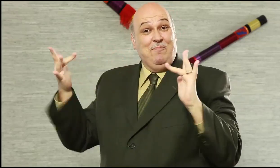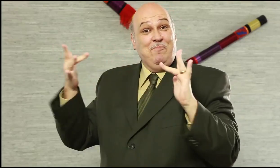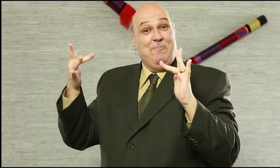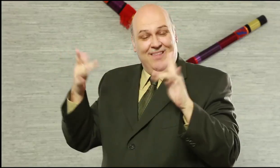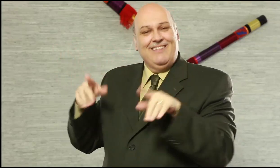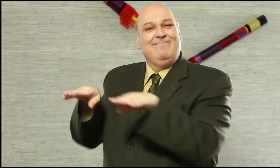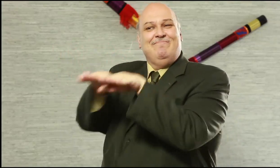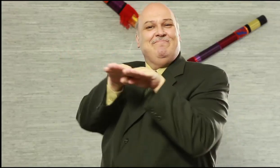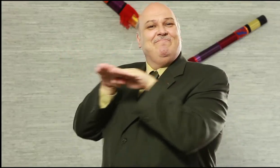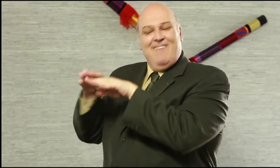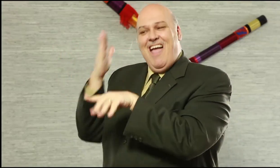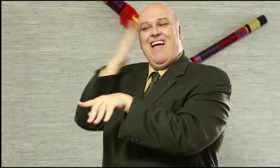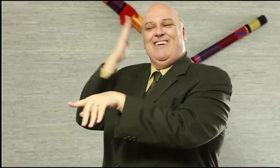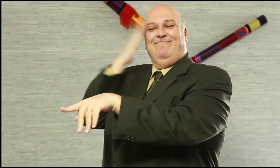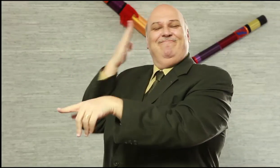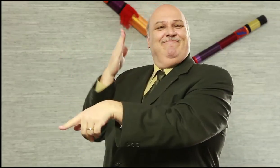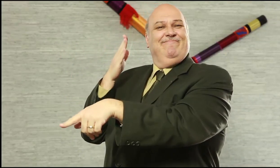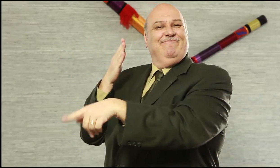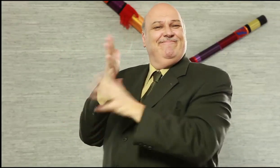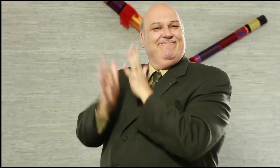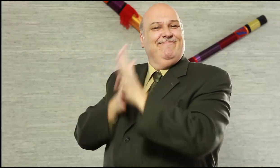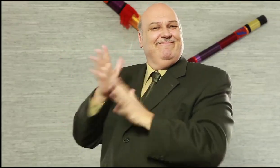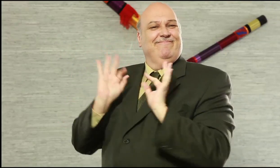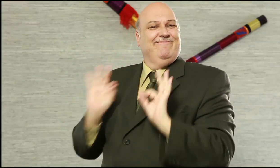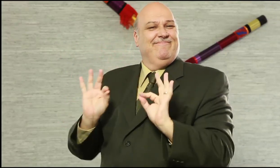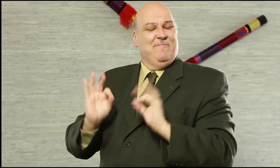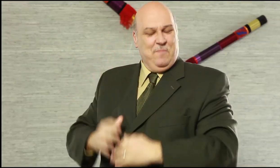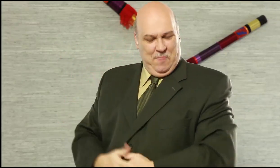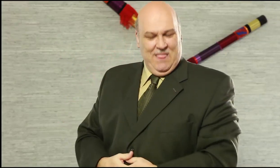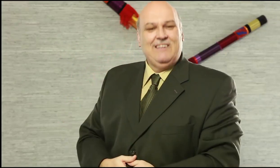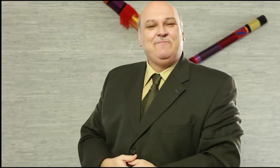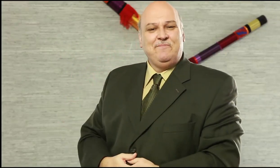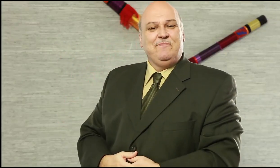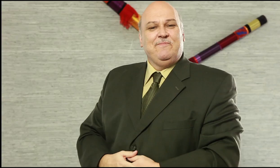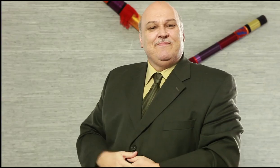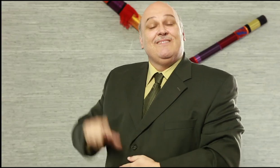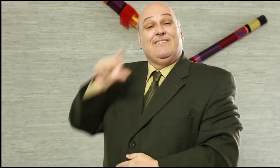to viewing these programs on a weekly basis.